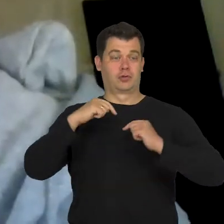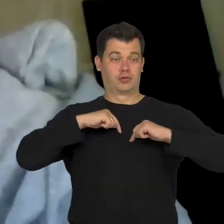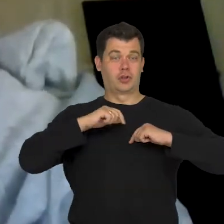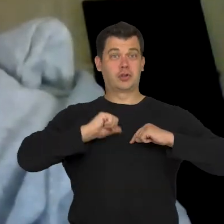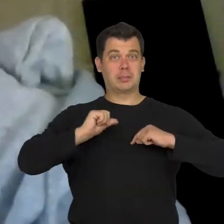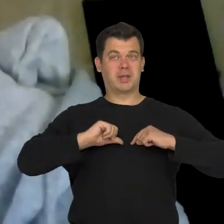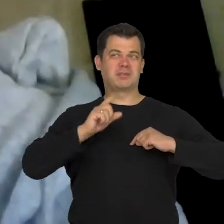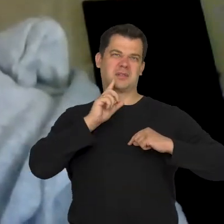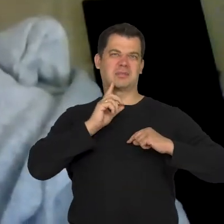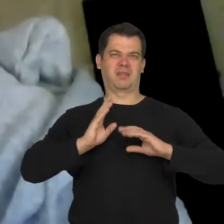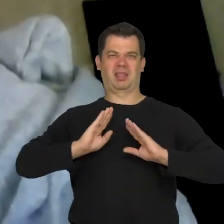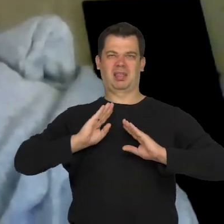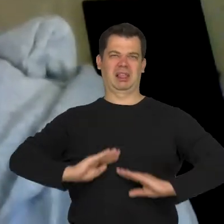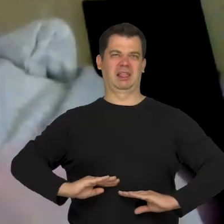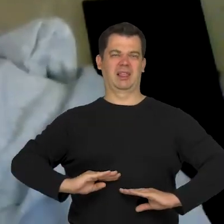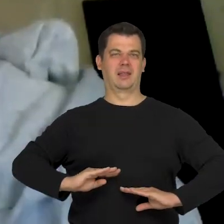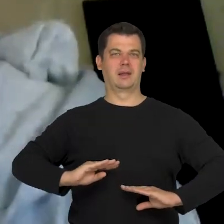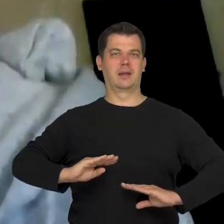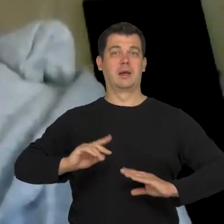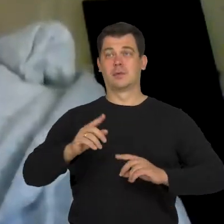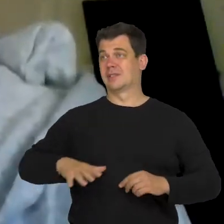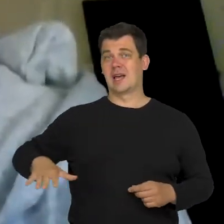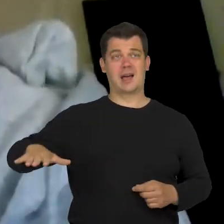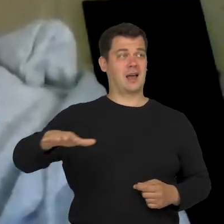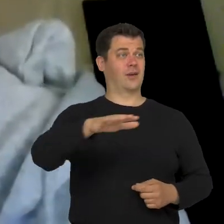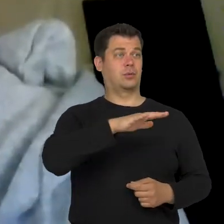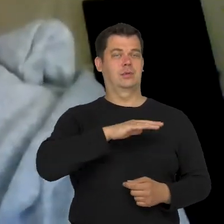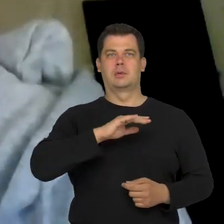That's what I think, because what surrounds us is not always beautiful